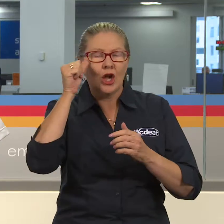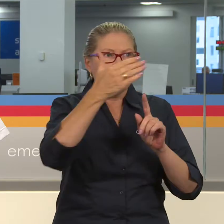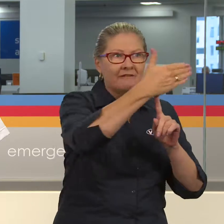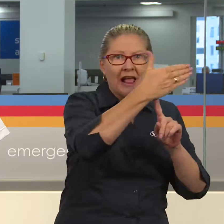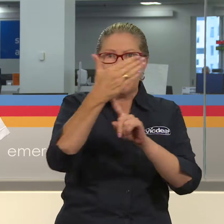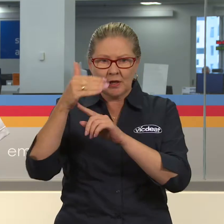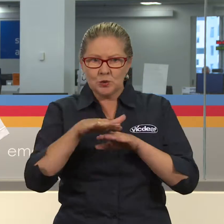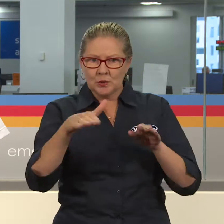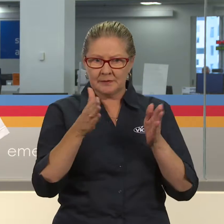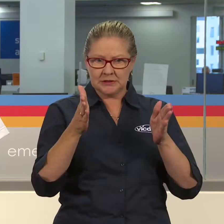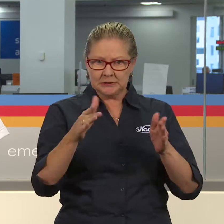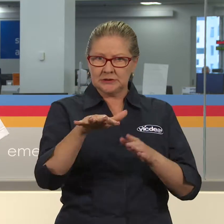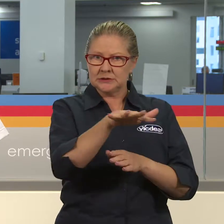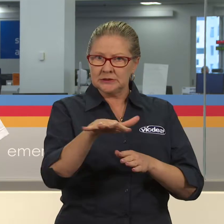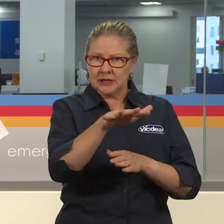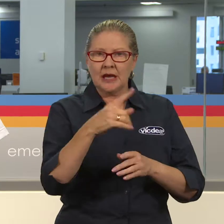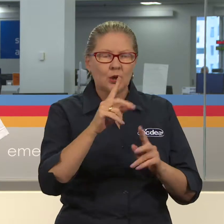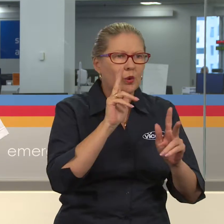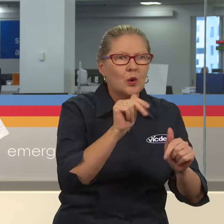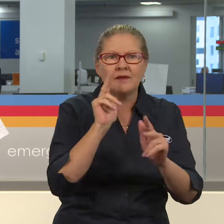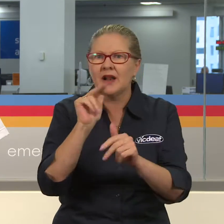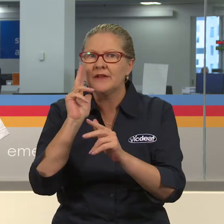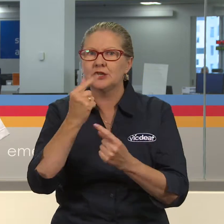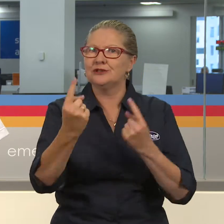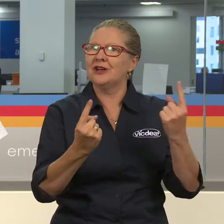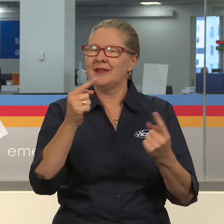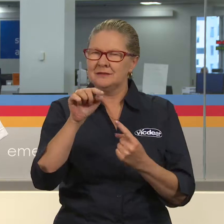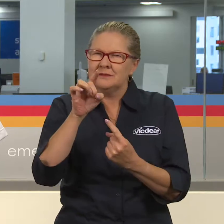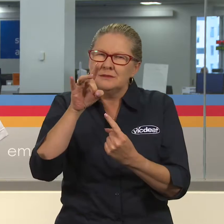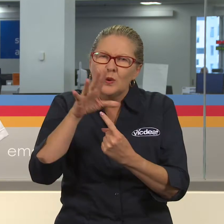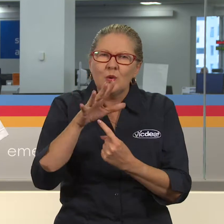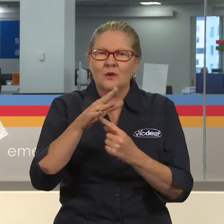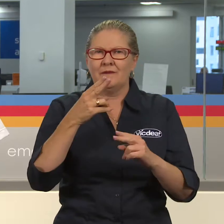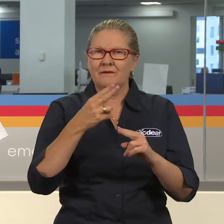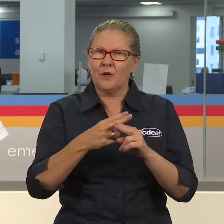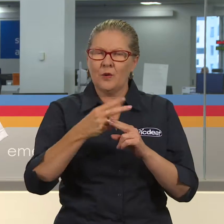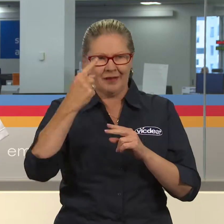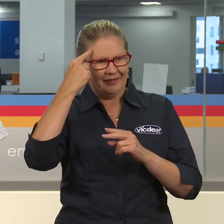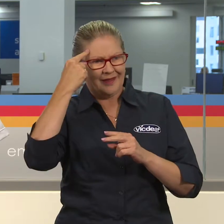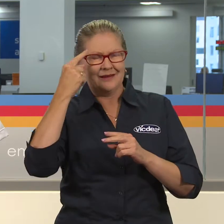you look after each other is one of the key things in water safety. And that’s the issue on the coast.